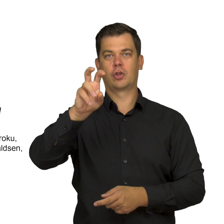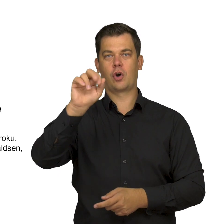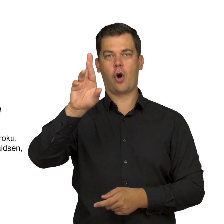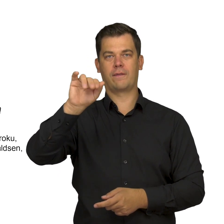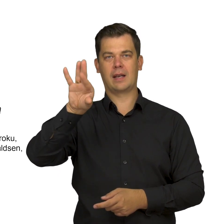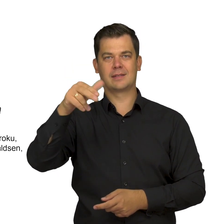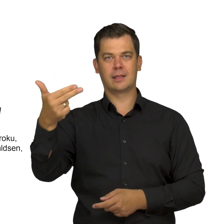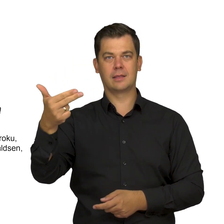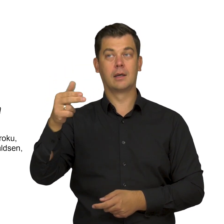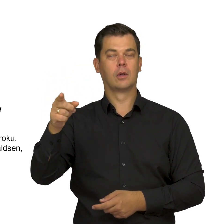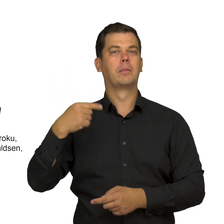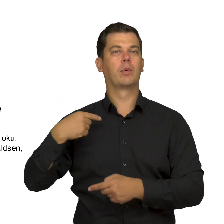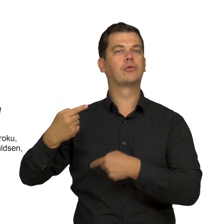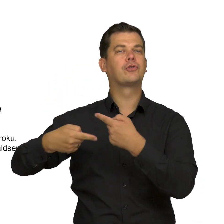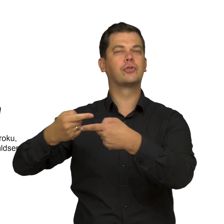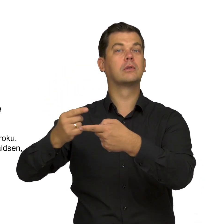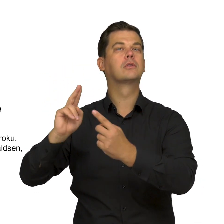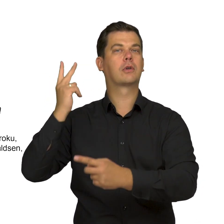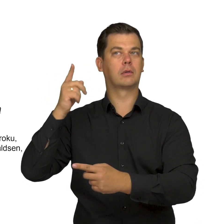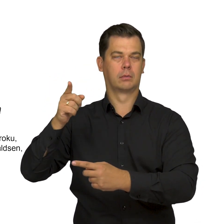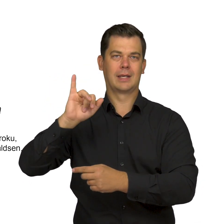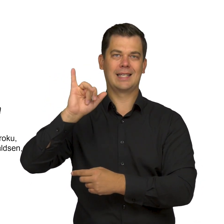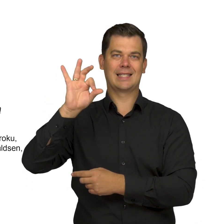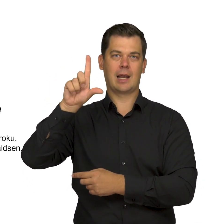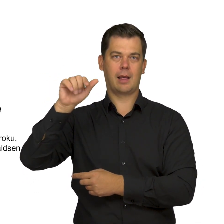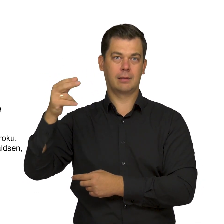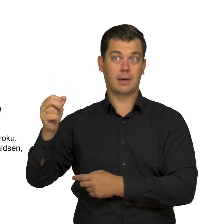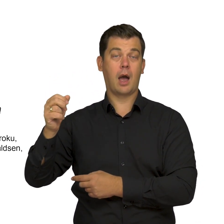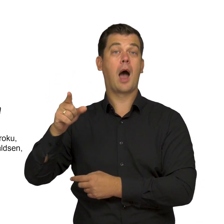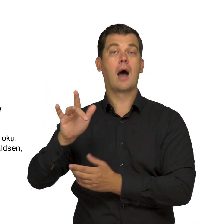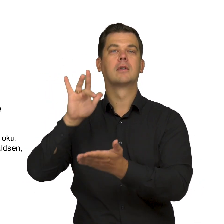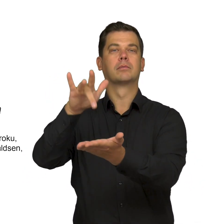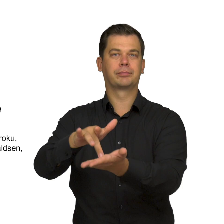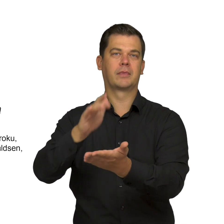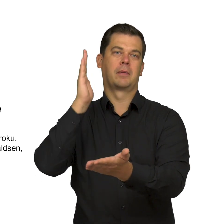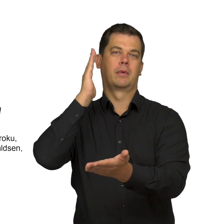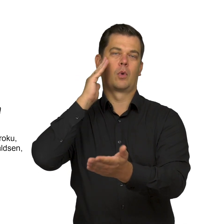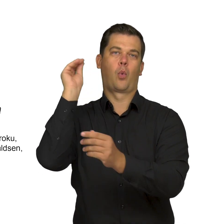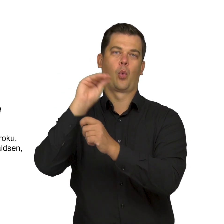son of an Icelander, who was brought up and educated in Copenhagen –